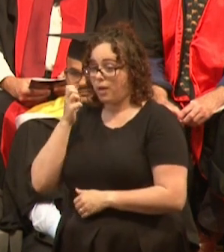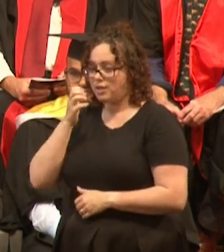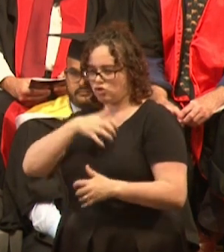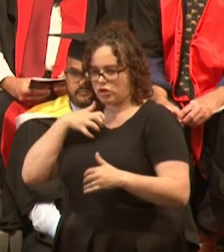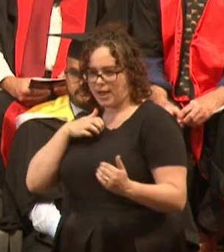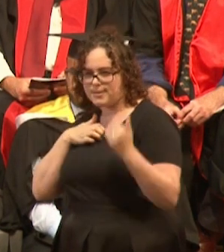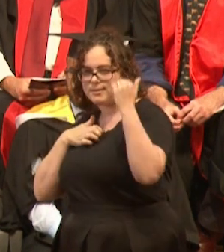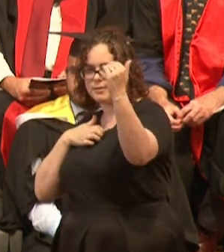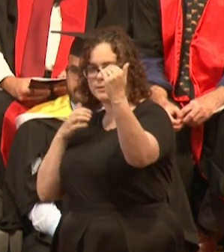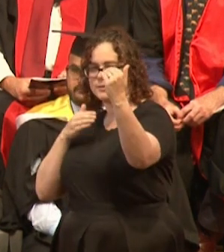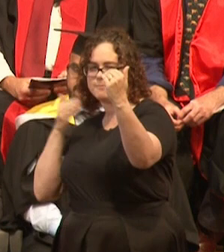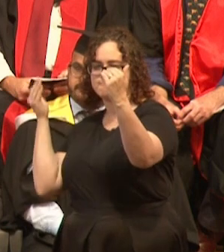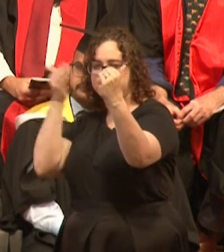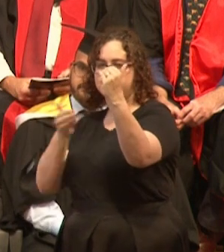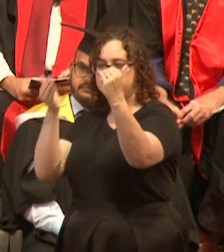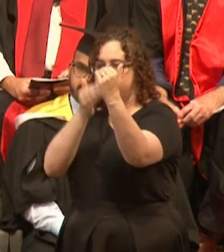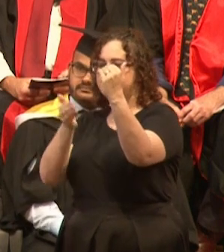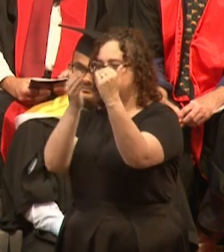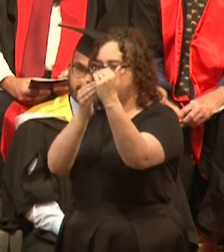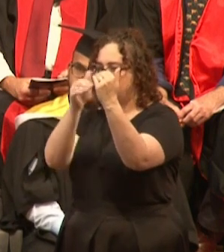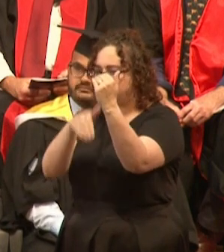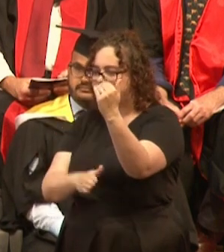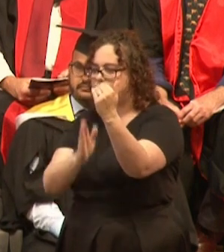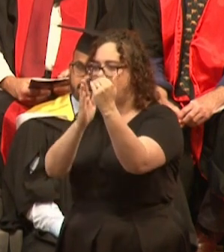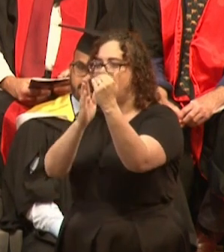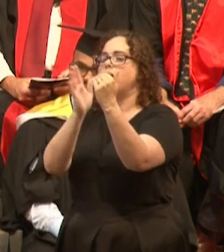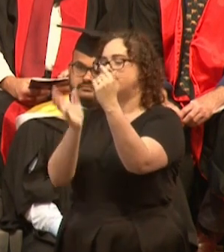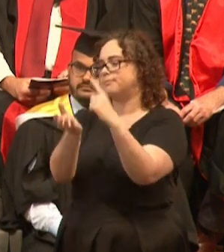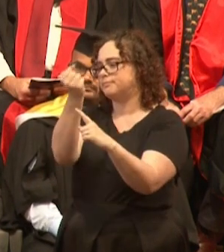We take a decision, you put your mind to something,